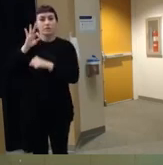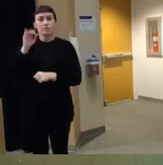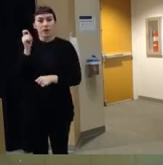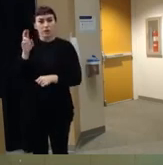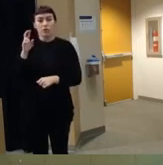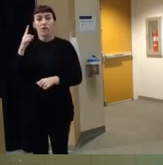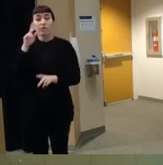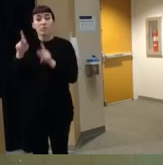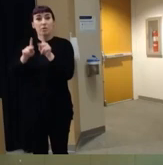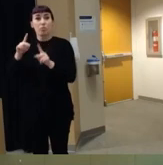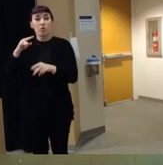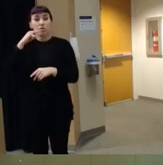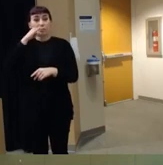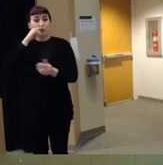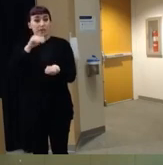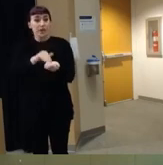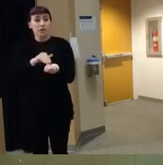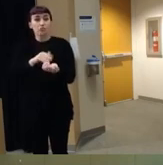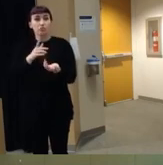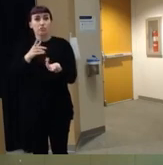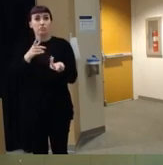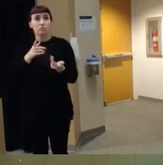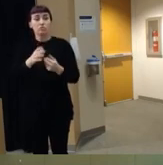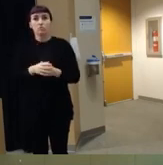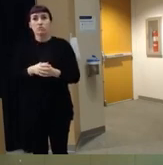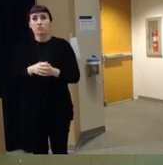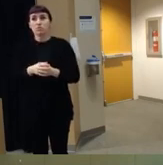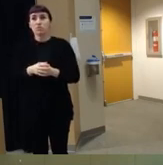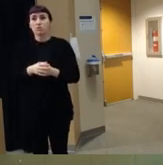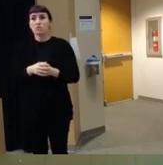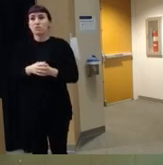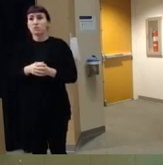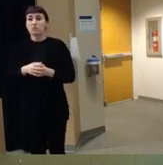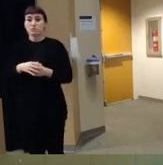folks in Pediatrics are probably leading the way in pediatric Behavioral Health perhaps as well I